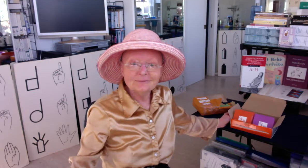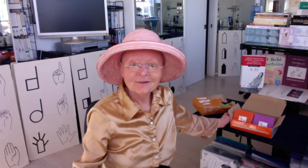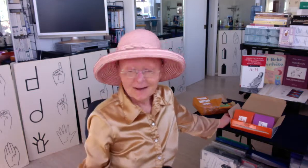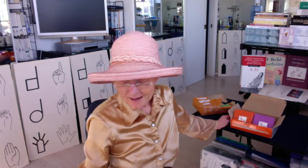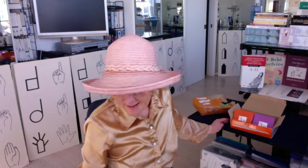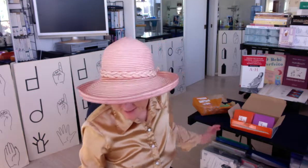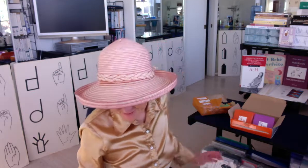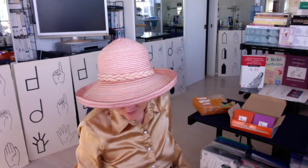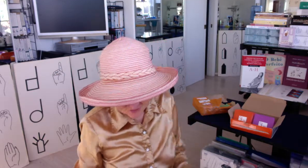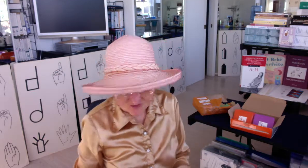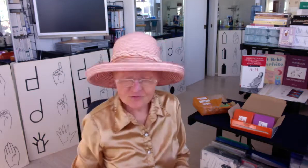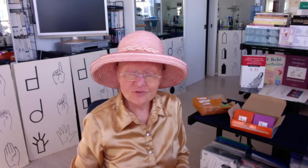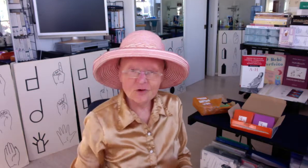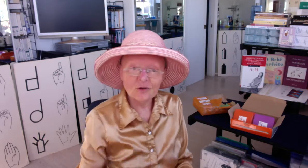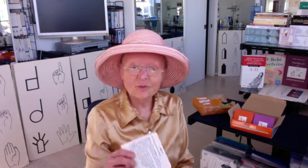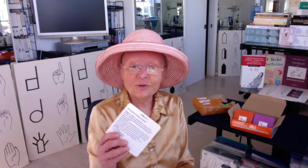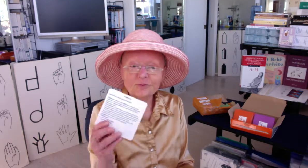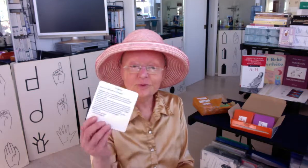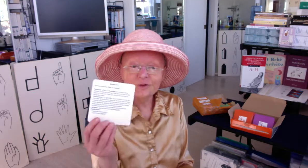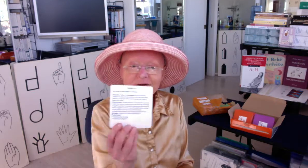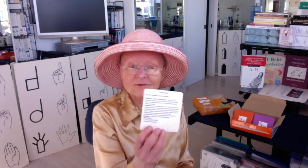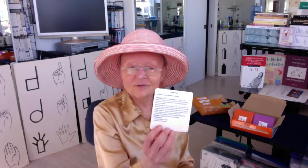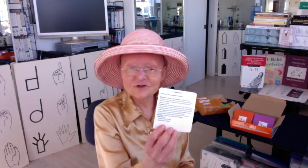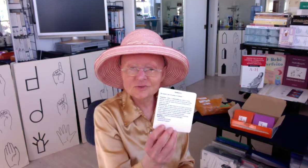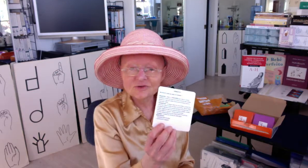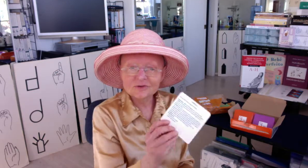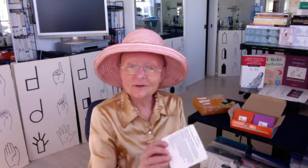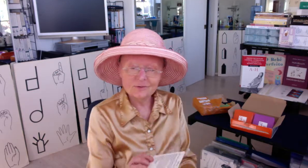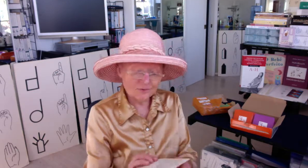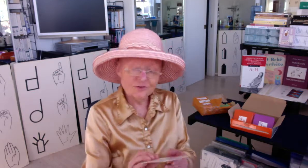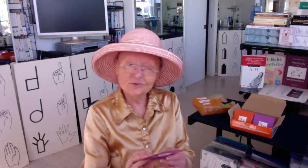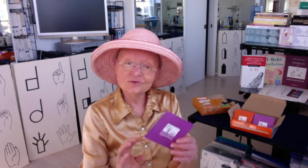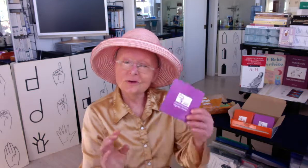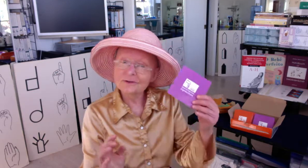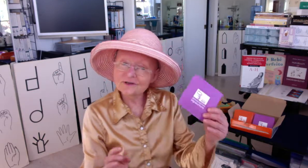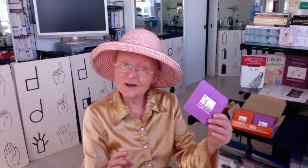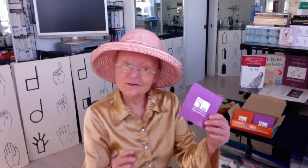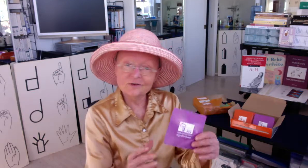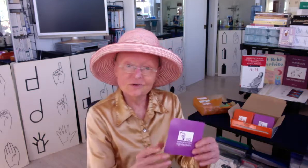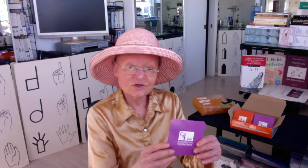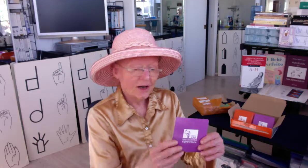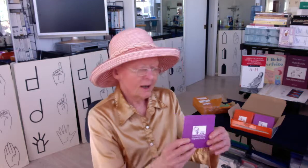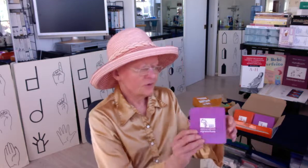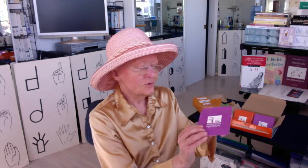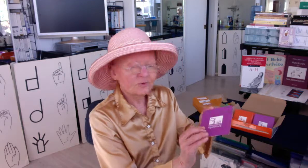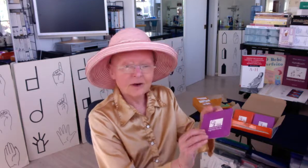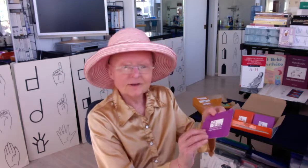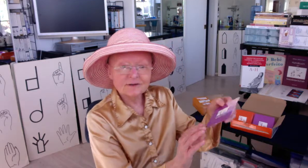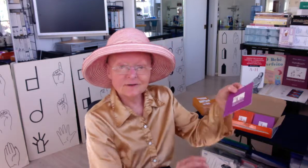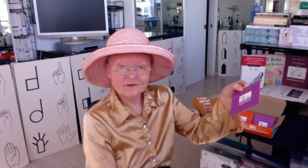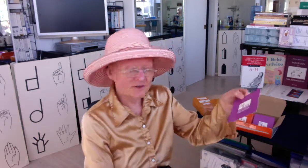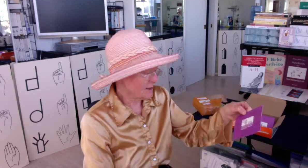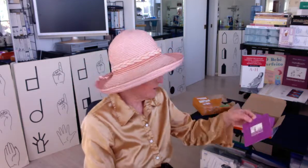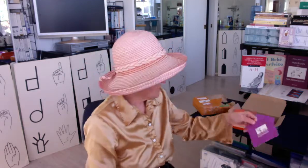And also for all the people in French Switzerland who use sign language and who write their sign language